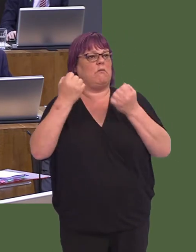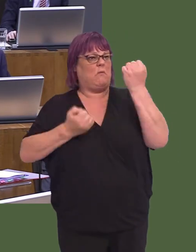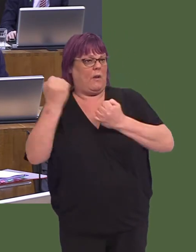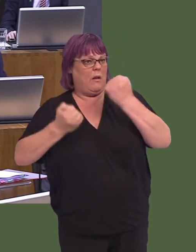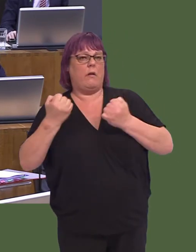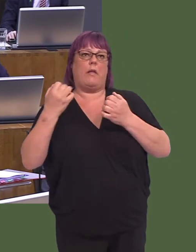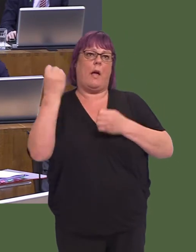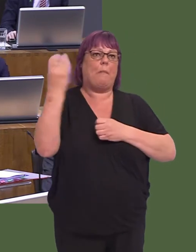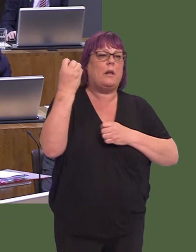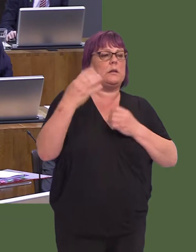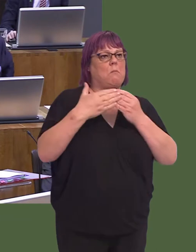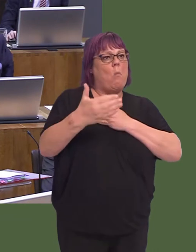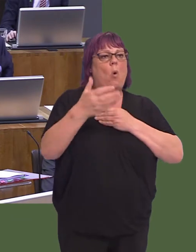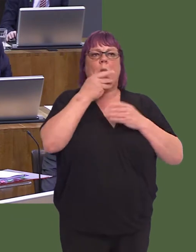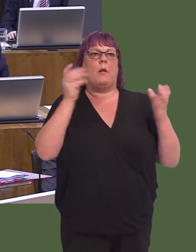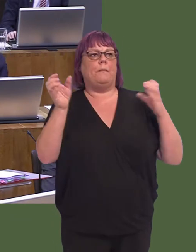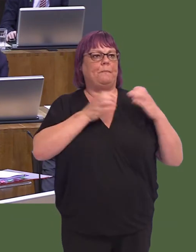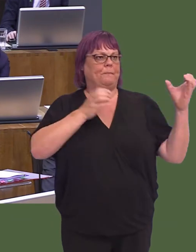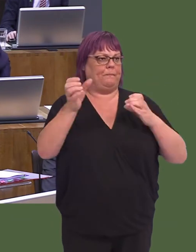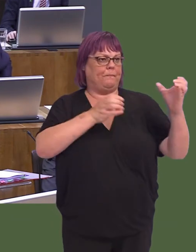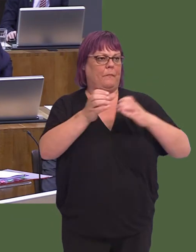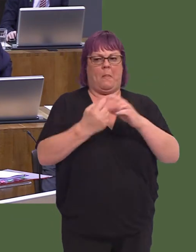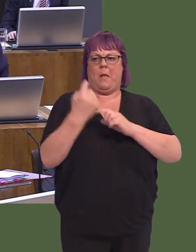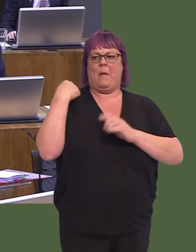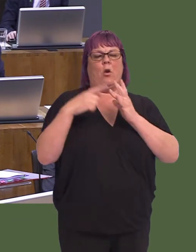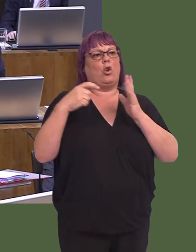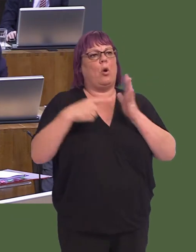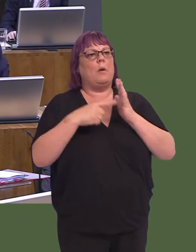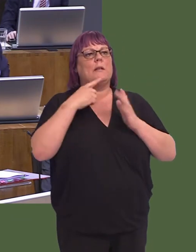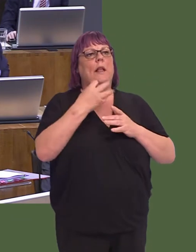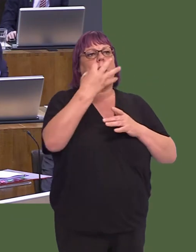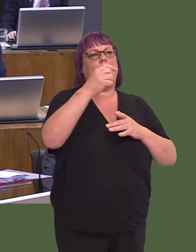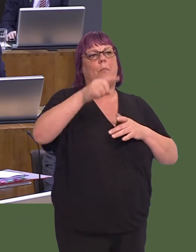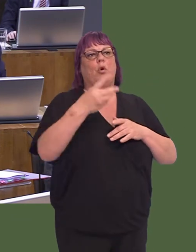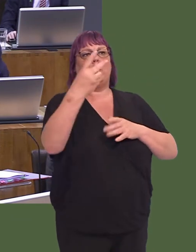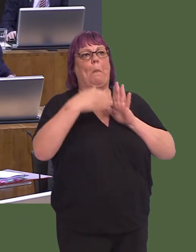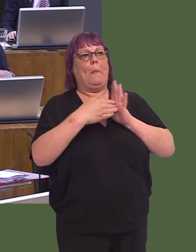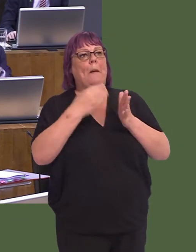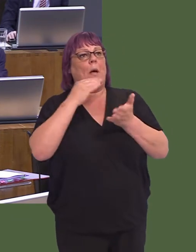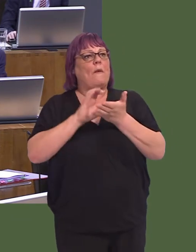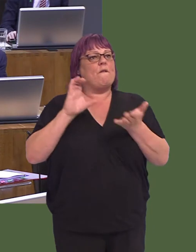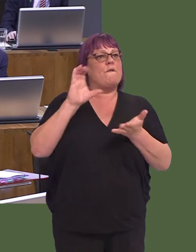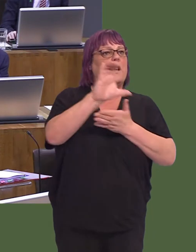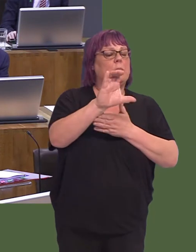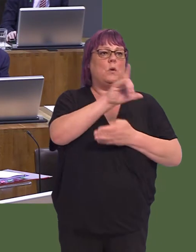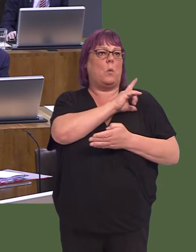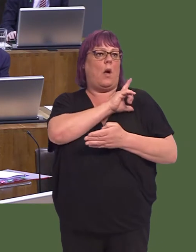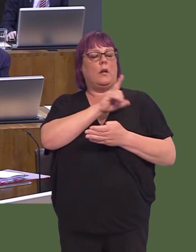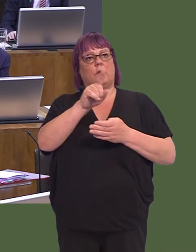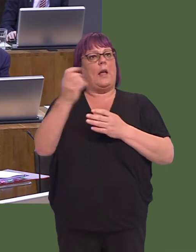We have a record number of staff, actually, employed in the service. Back in October, we announced an £8.2 million investment to enable the Welsh ambulance service